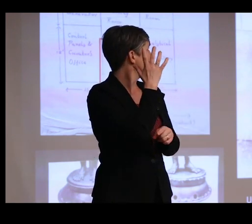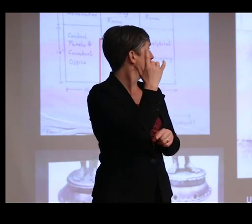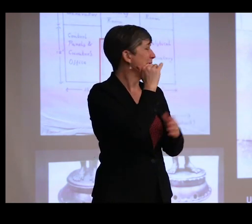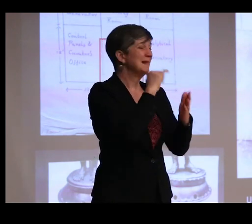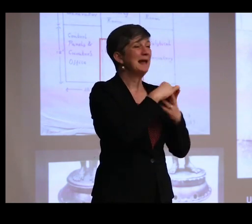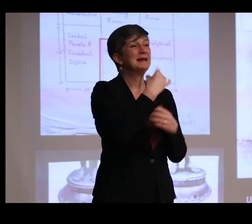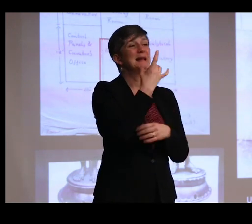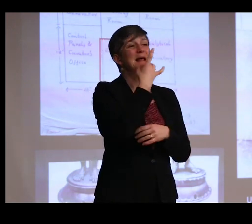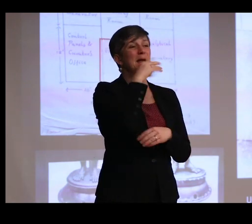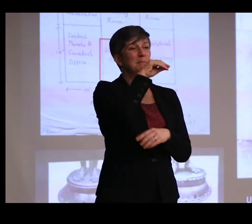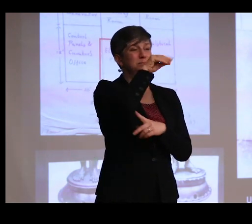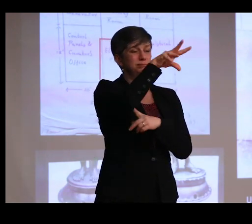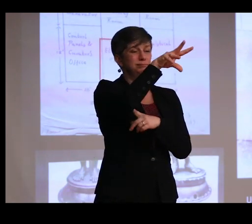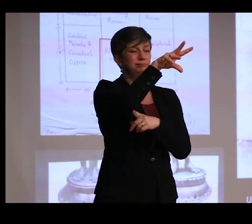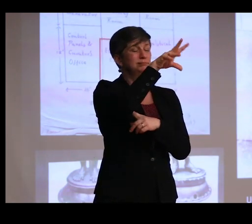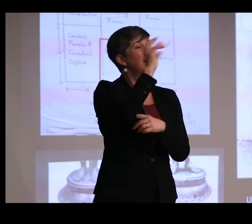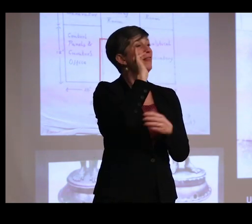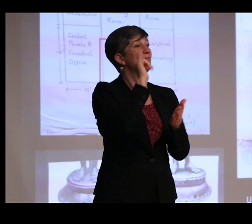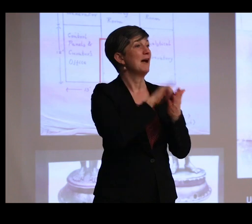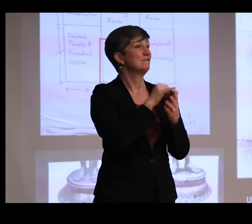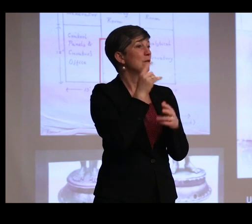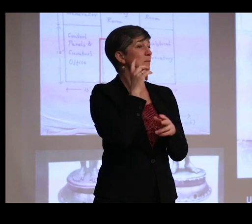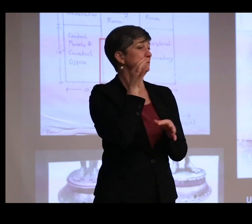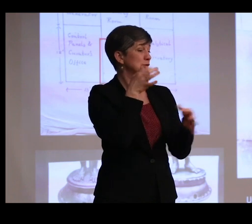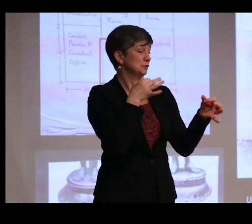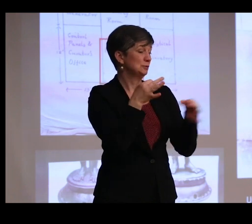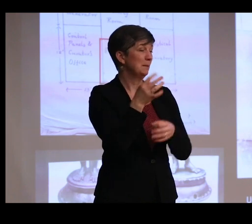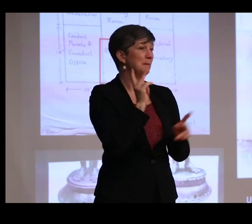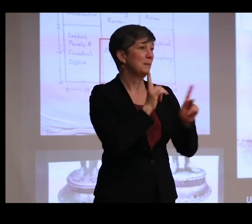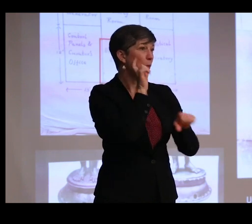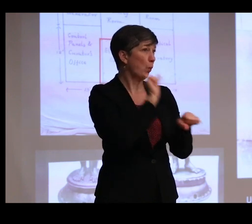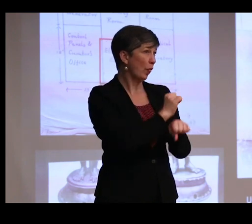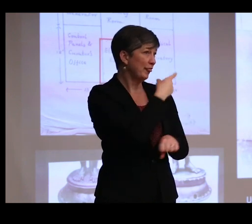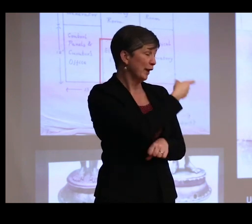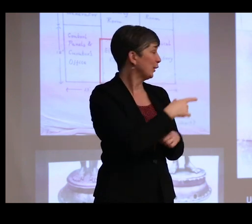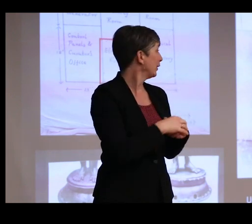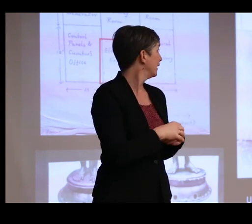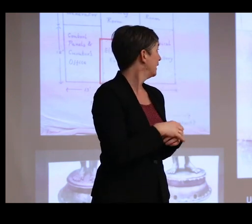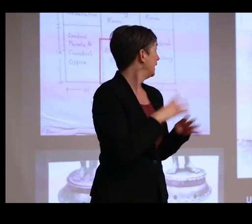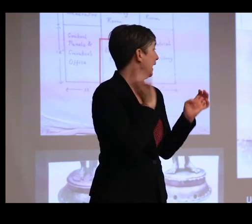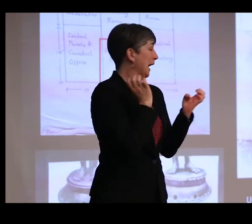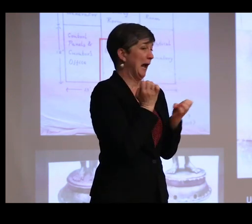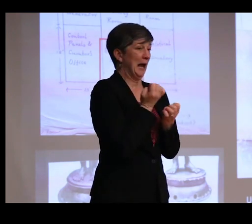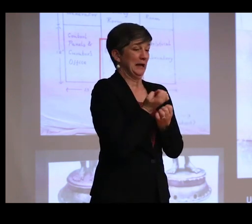Because from the descriptions of people who actually worked in this laboratory, the equipment was so noisy